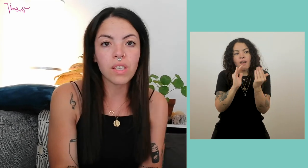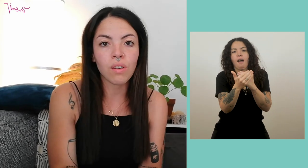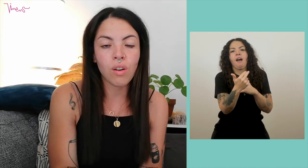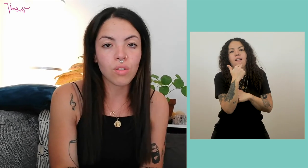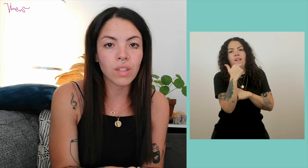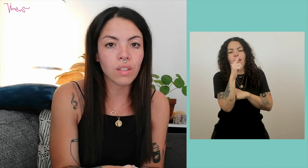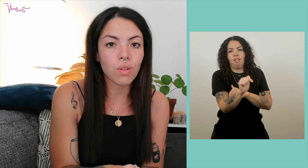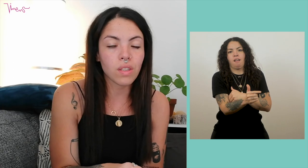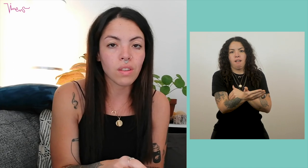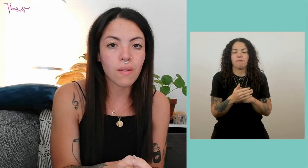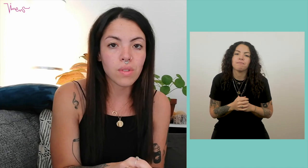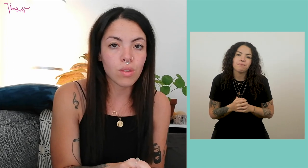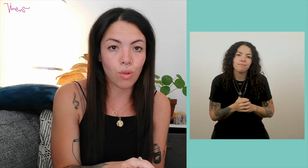in French sign language. It's certain.